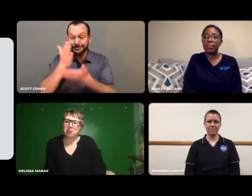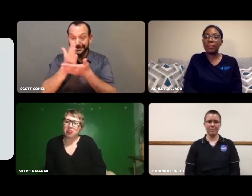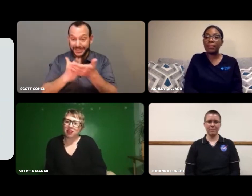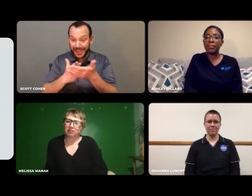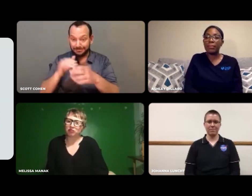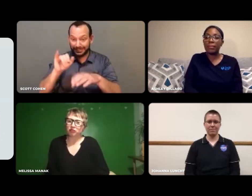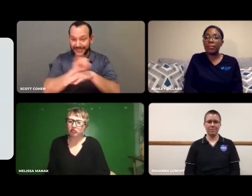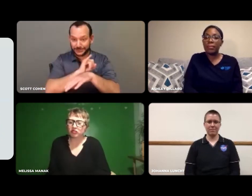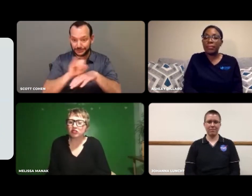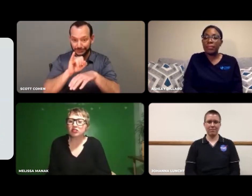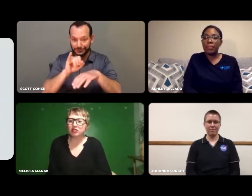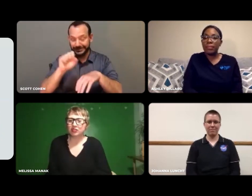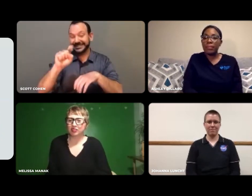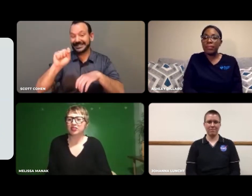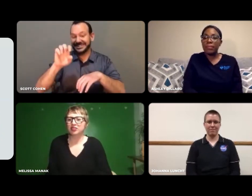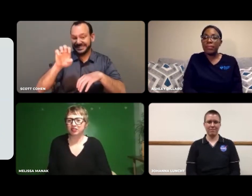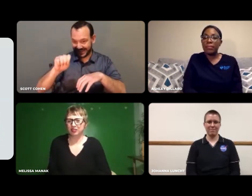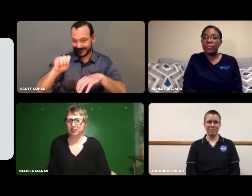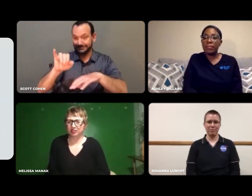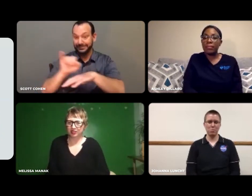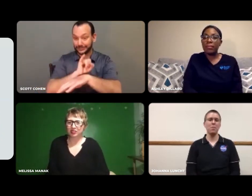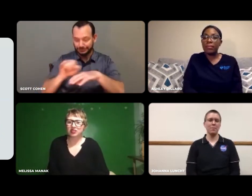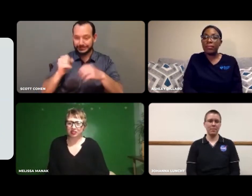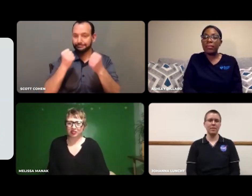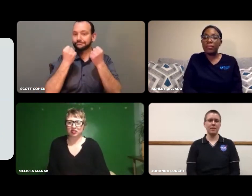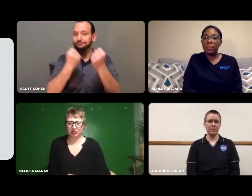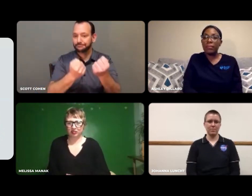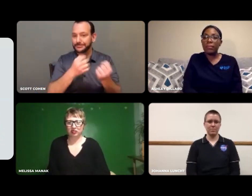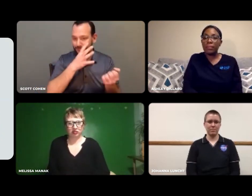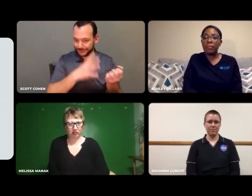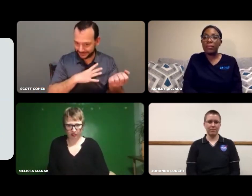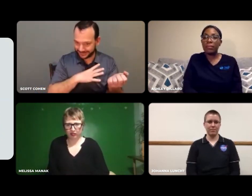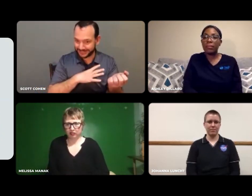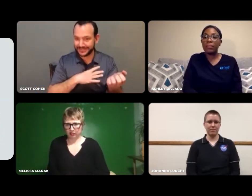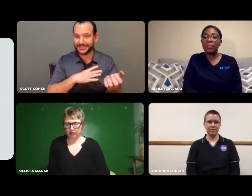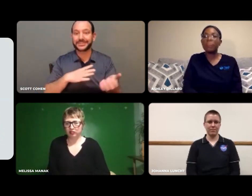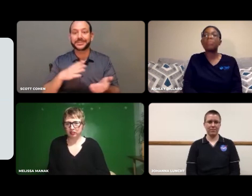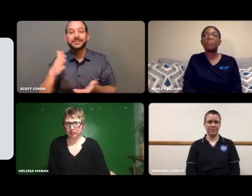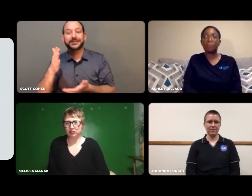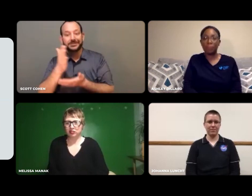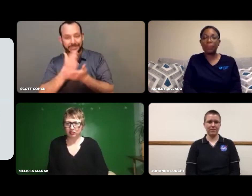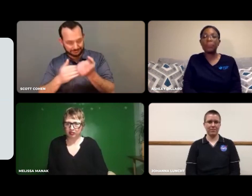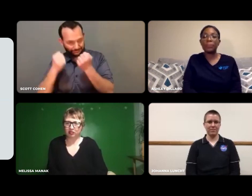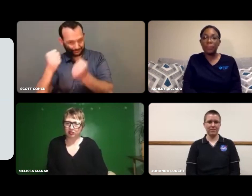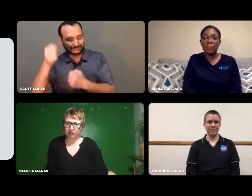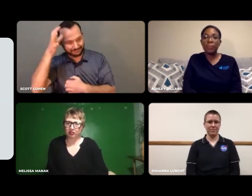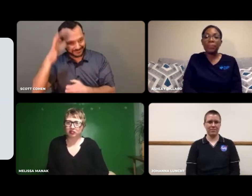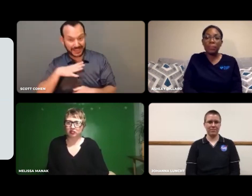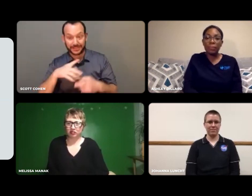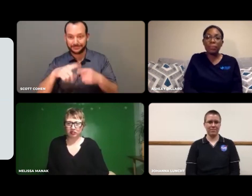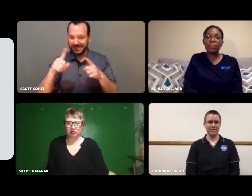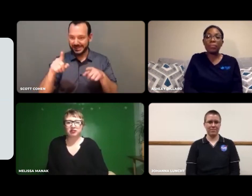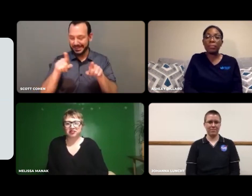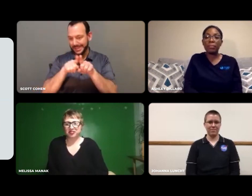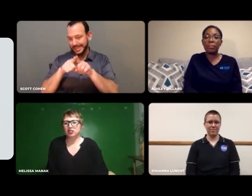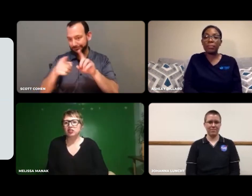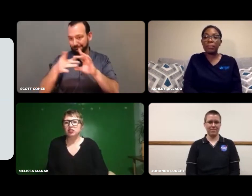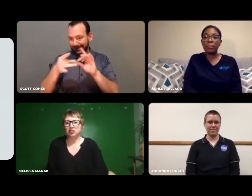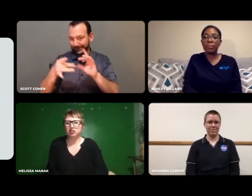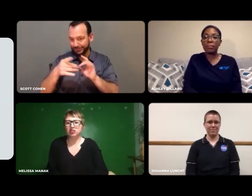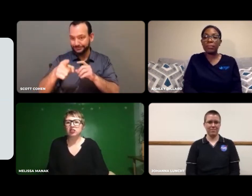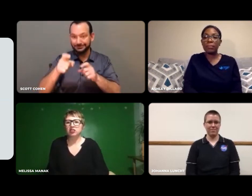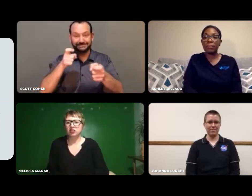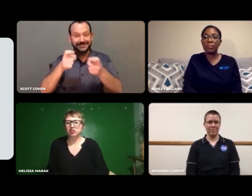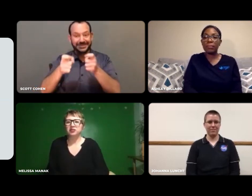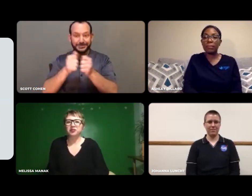Some STEM industries are very female dominated and some are male dominated.